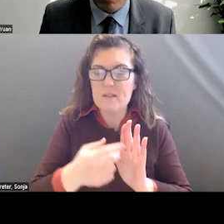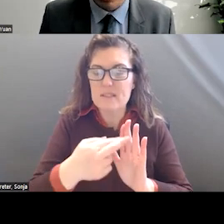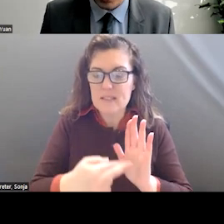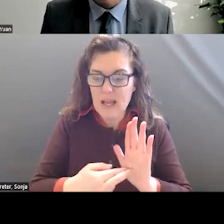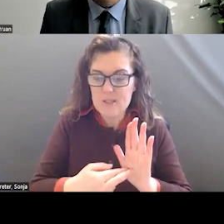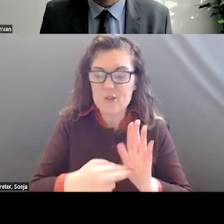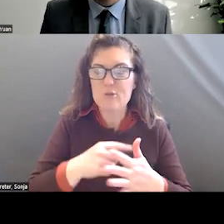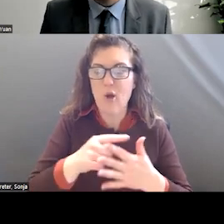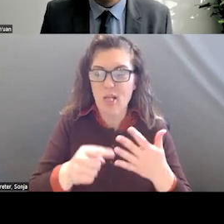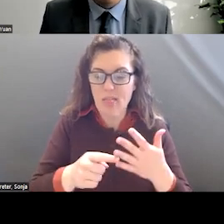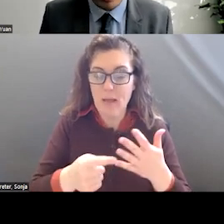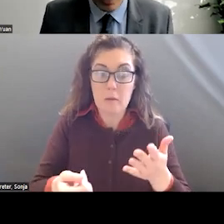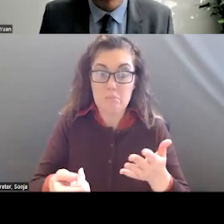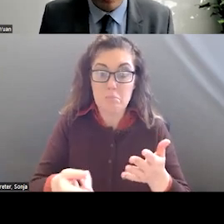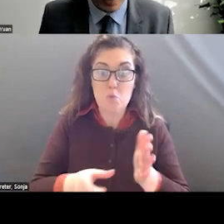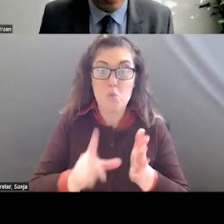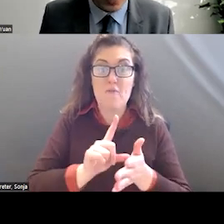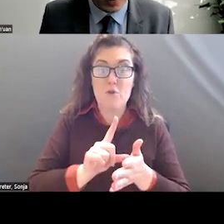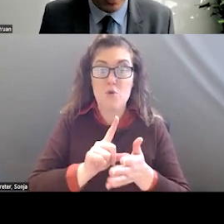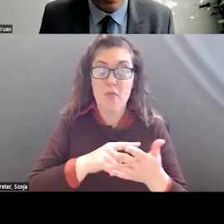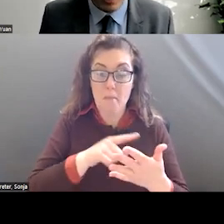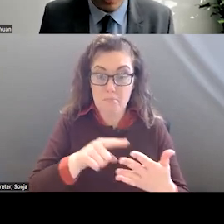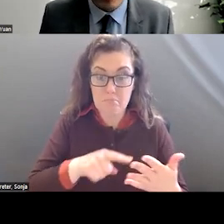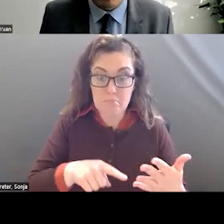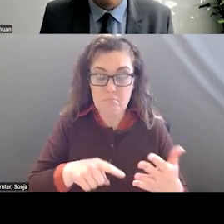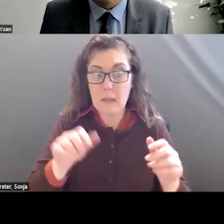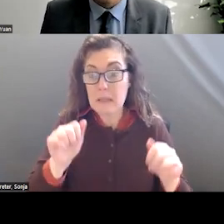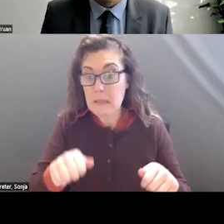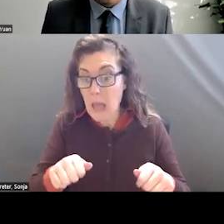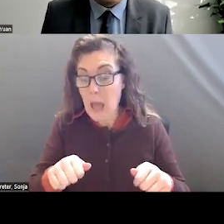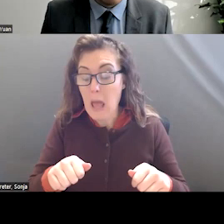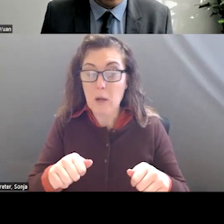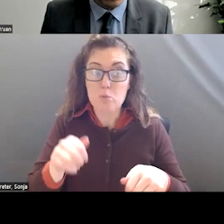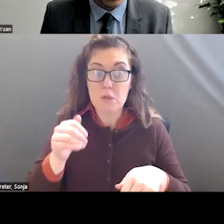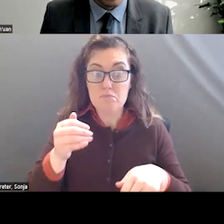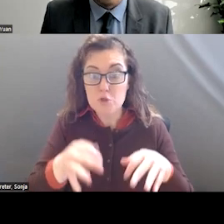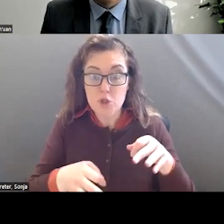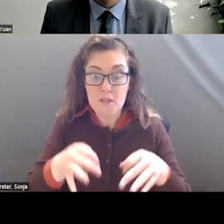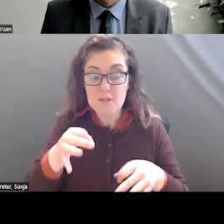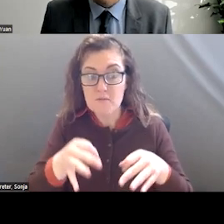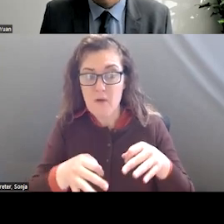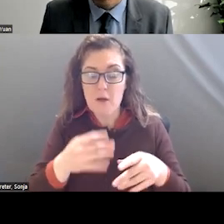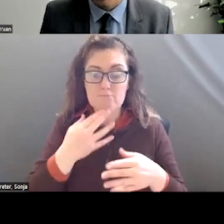OVER AGAIN TO SEE IF IT COULD BE JUSTIFIED UNDER THOSE PAST LAWS THAT THE GOVERNMENTS